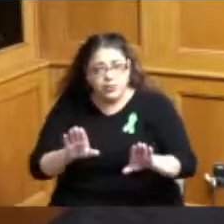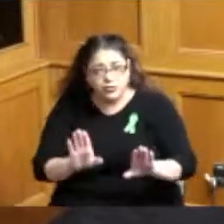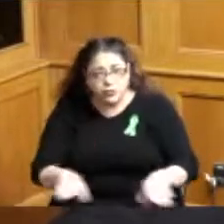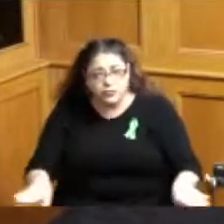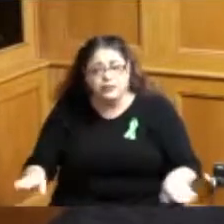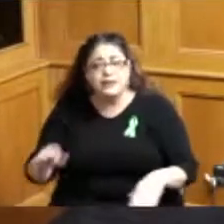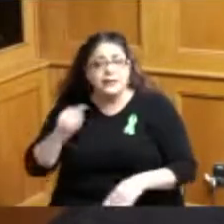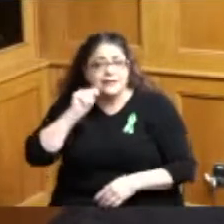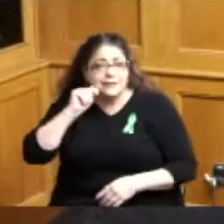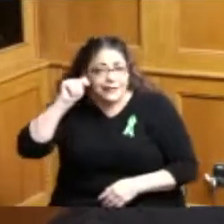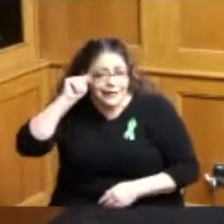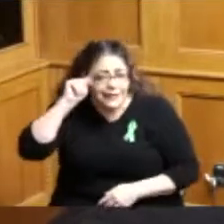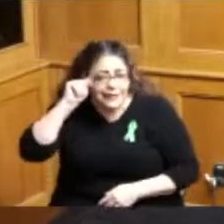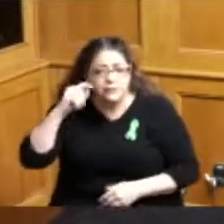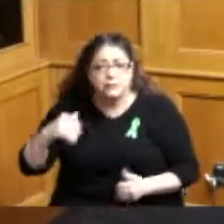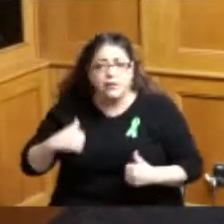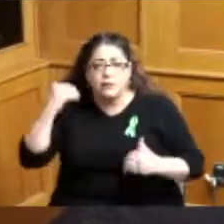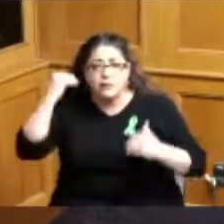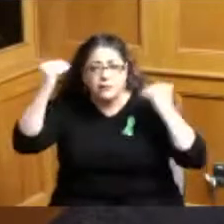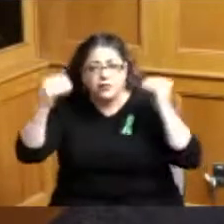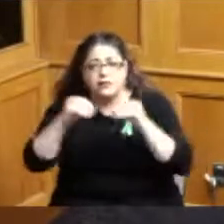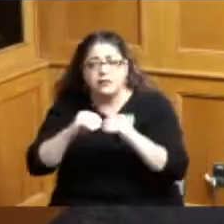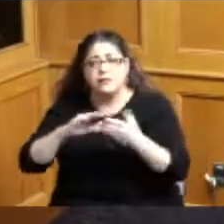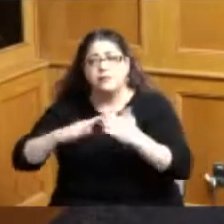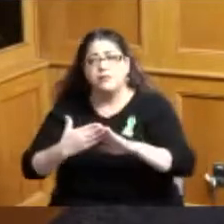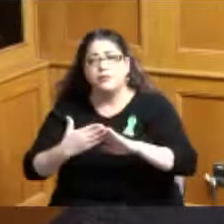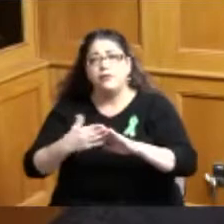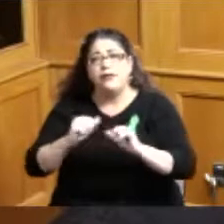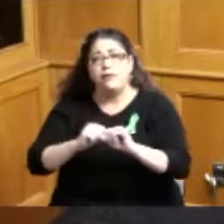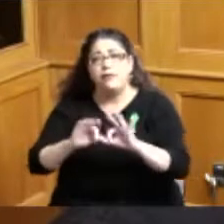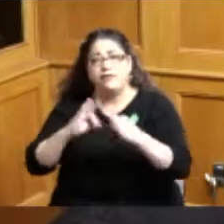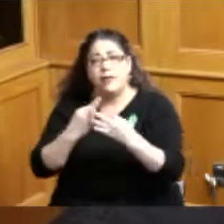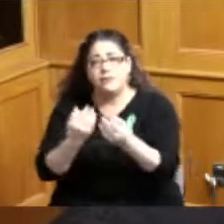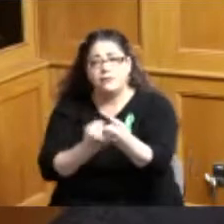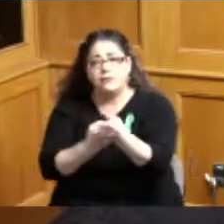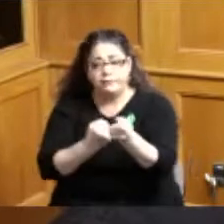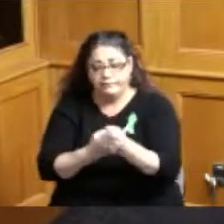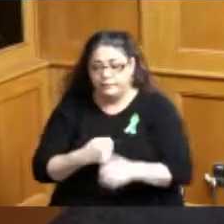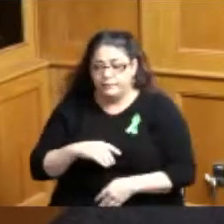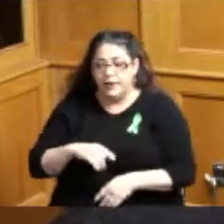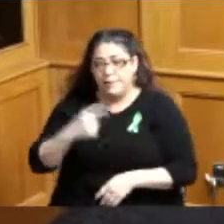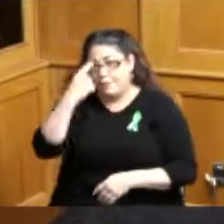community a critical responsibility and whereas National Children's Mental Health Awareness Week